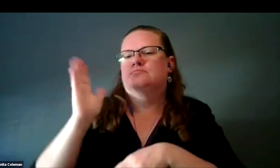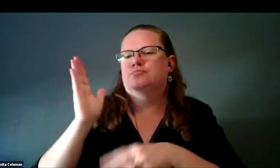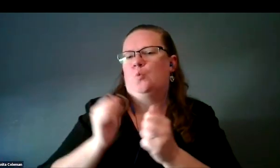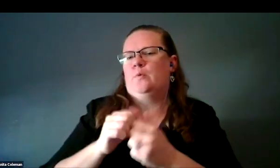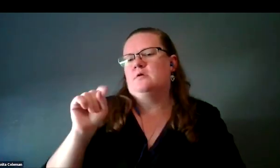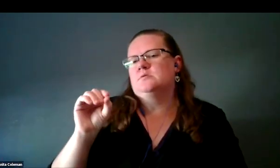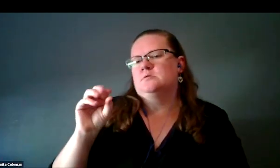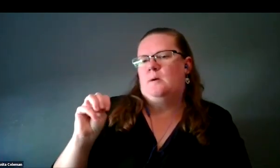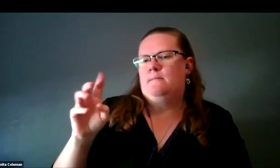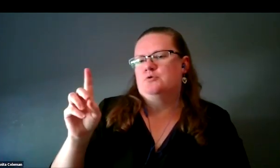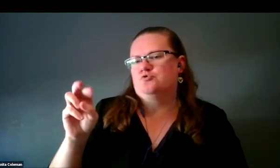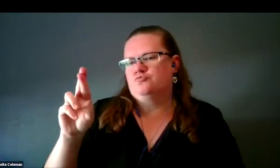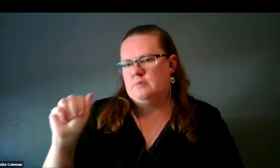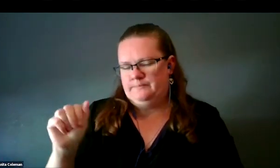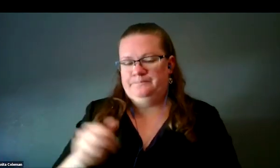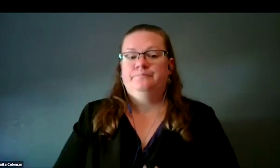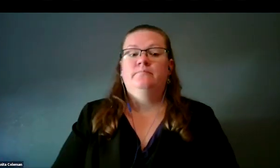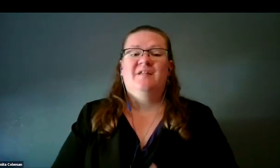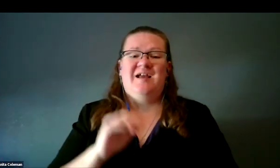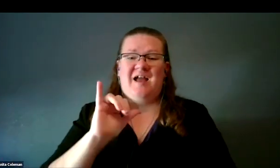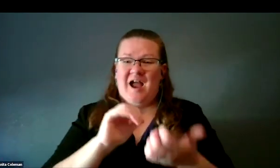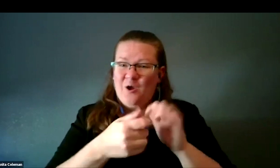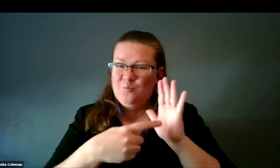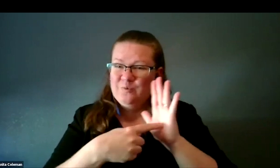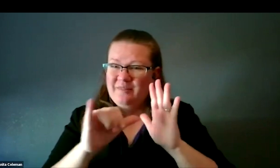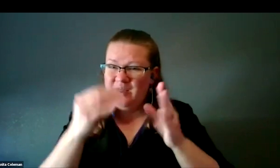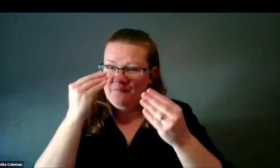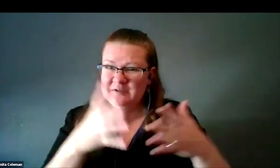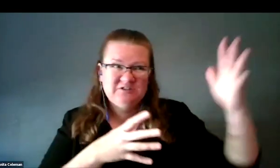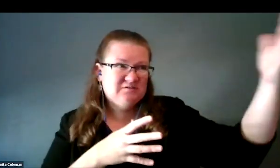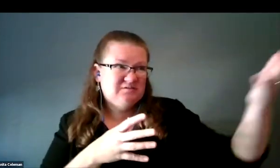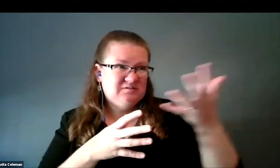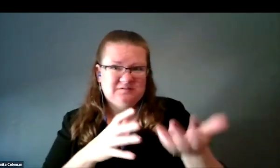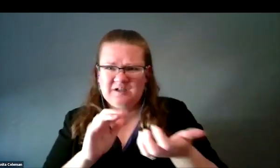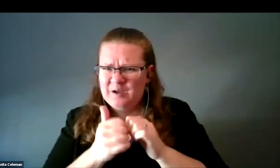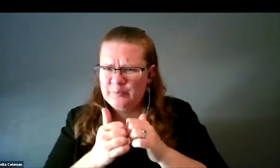How do we represent the astronomical data? We thought we would start with a study that we were involved in,